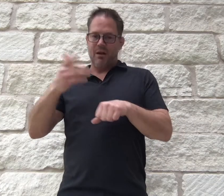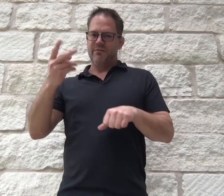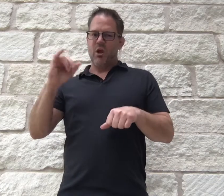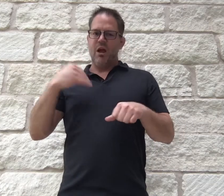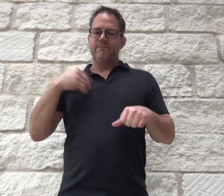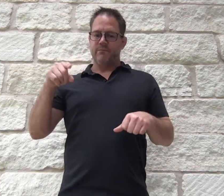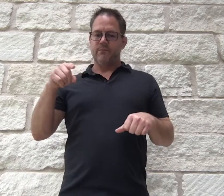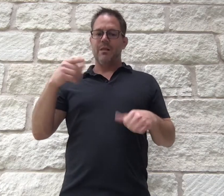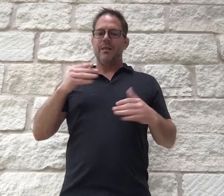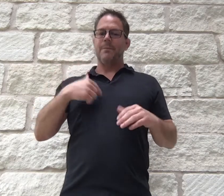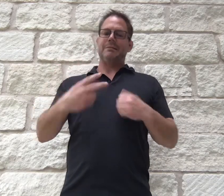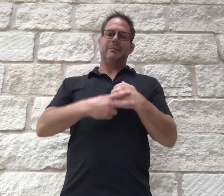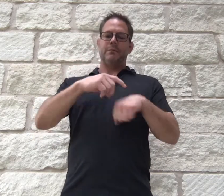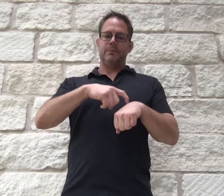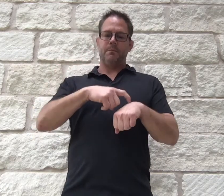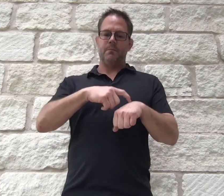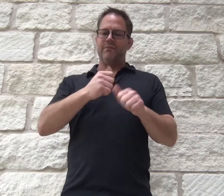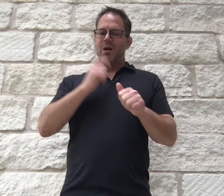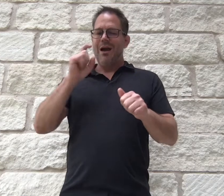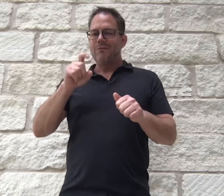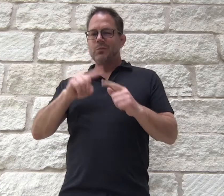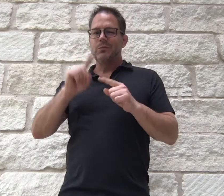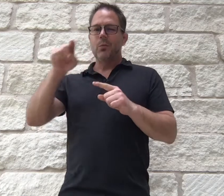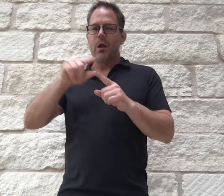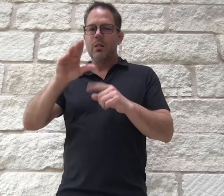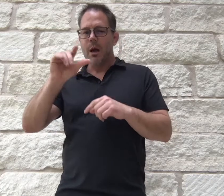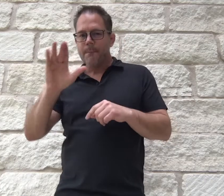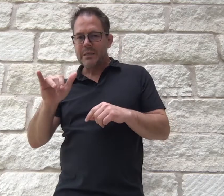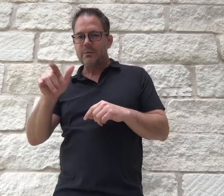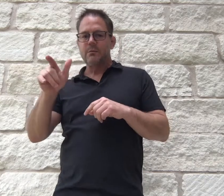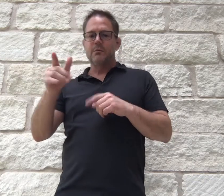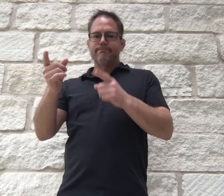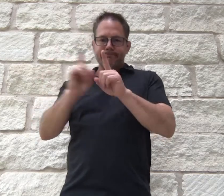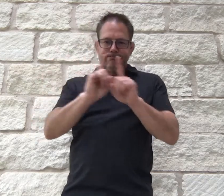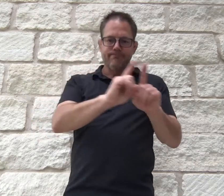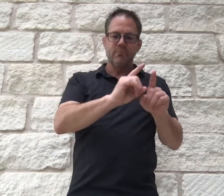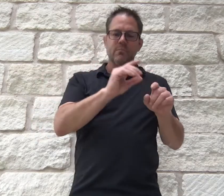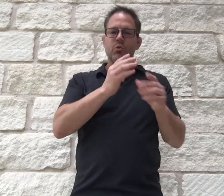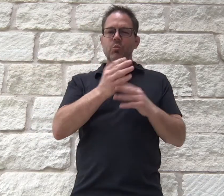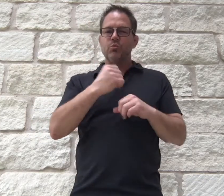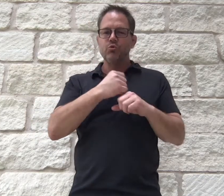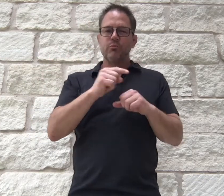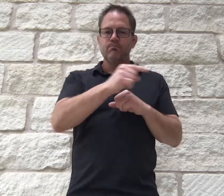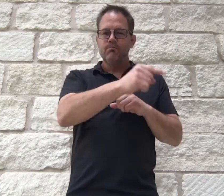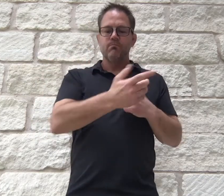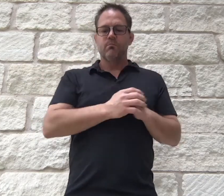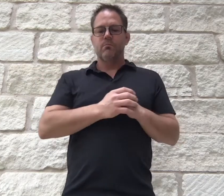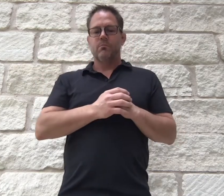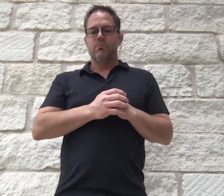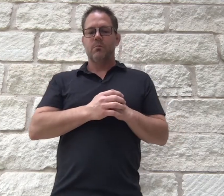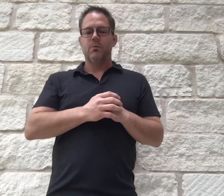availability of VRI services, which enabled me to save time and avoid the typical nuisances of meeting with the interpreter in the lobby and accompanying them to the